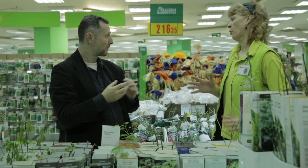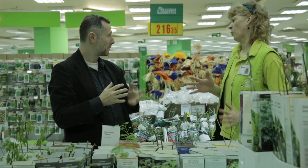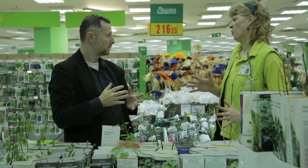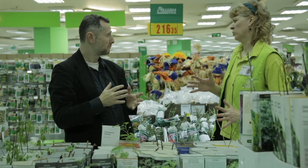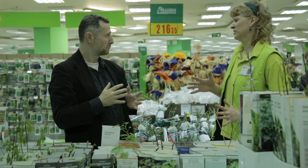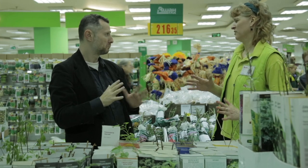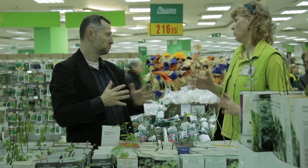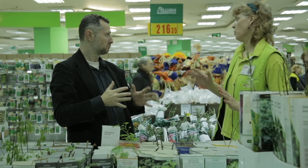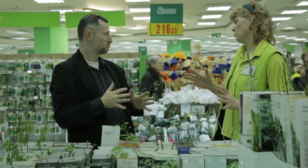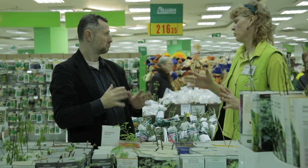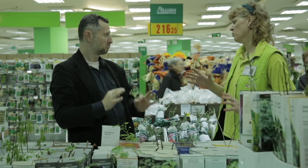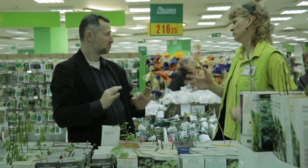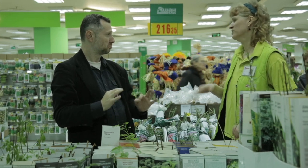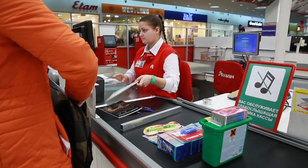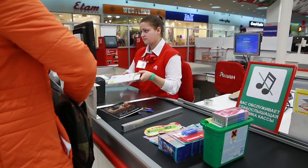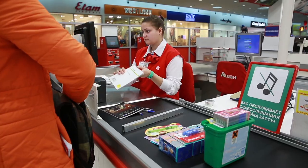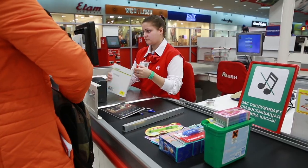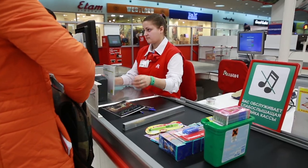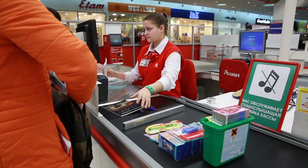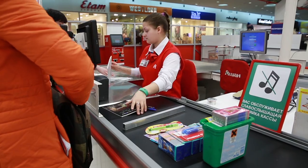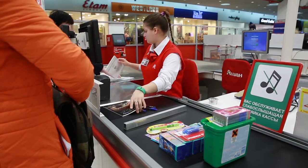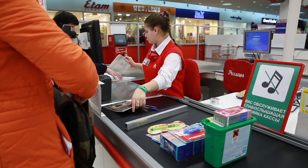Florist: Not really.